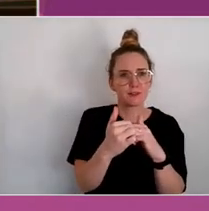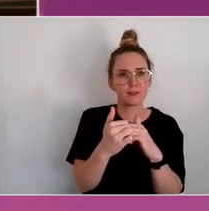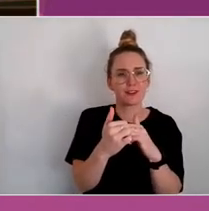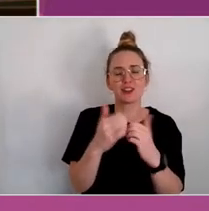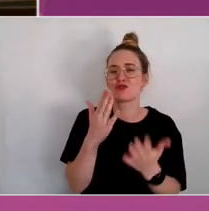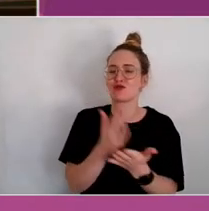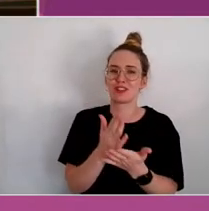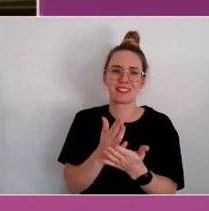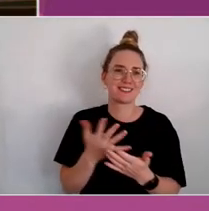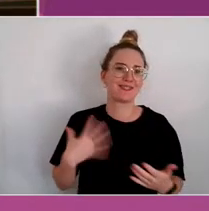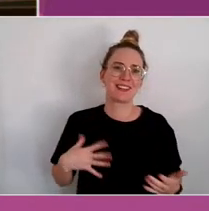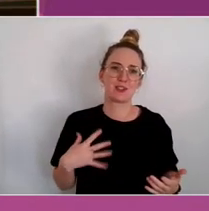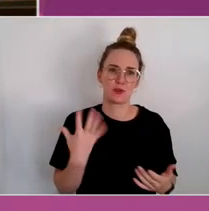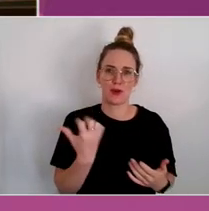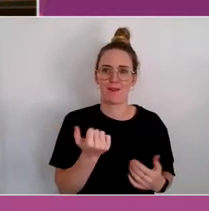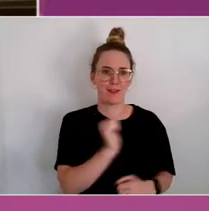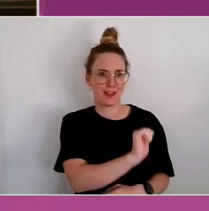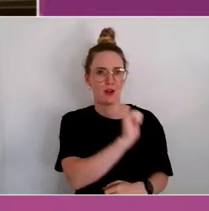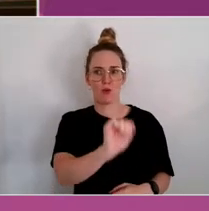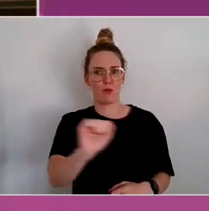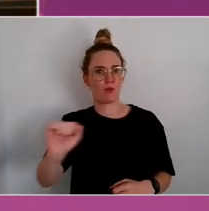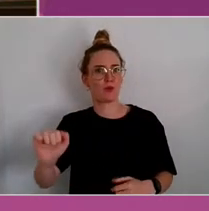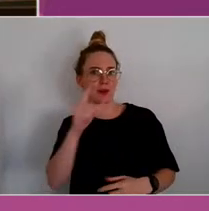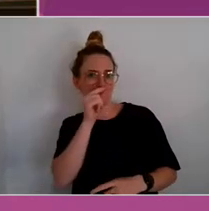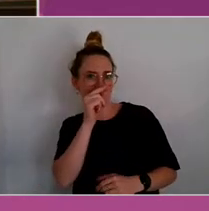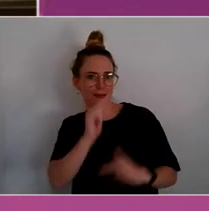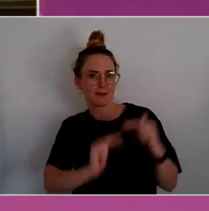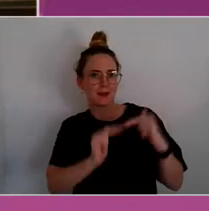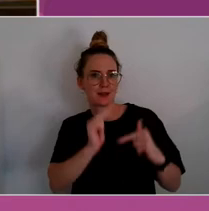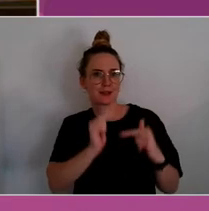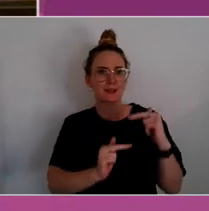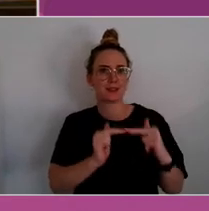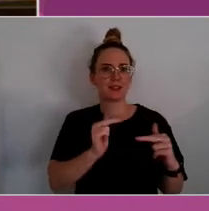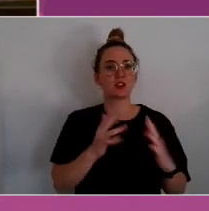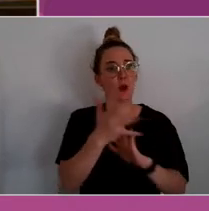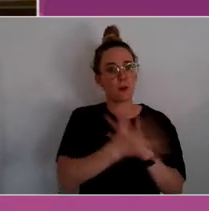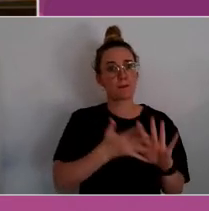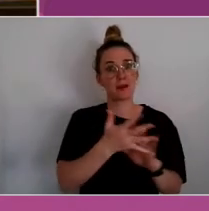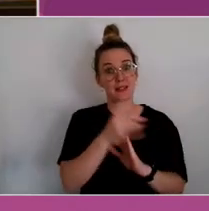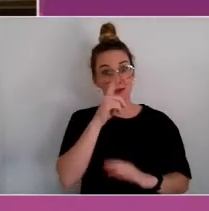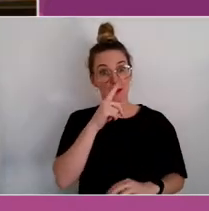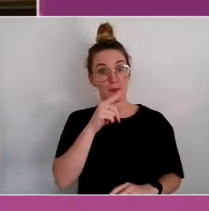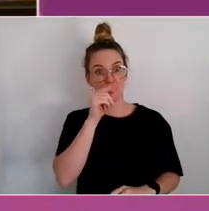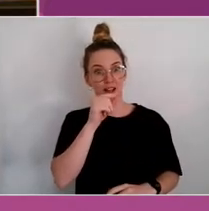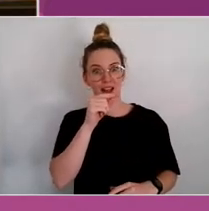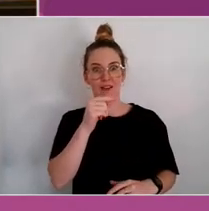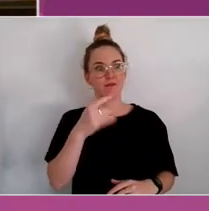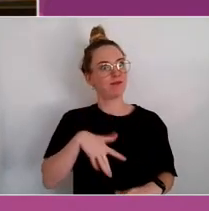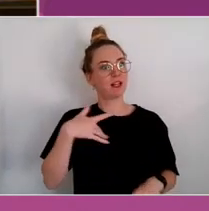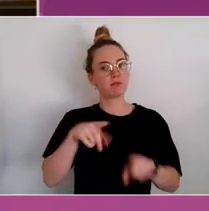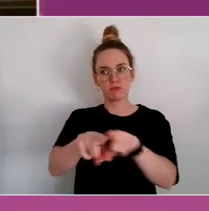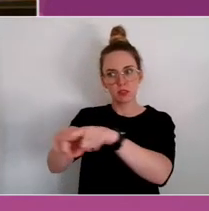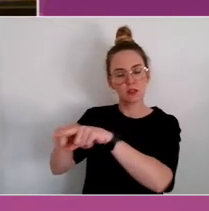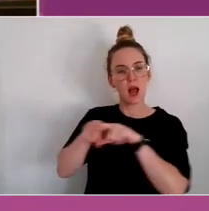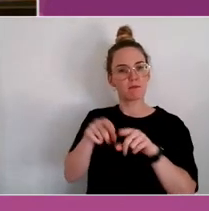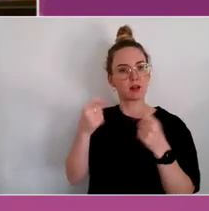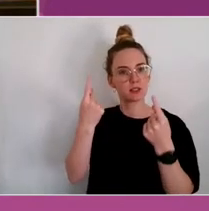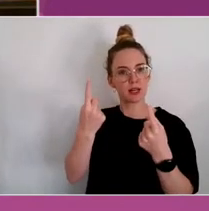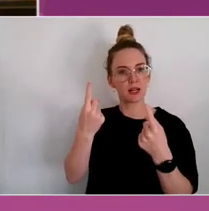have their own capability and capacity building as well so people can go forth on the same page.